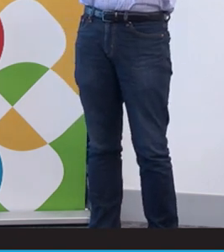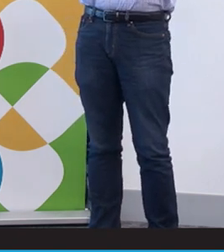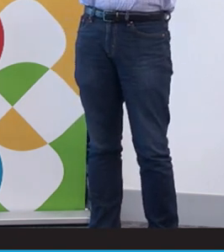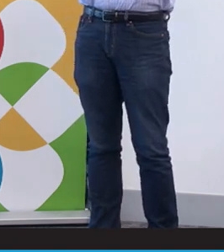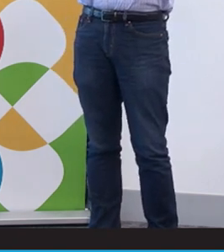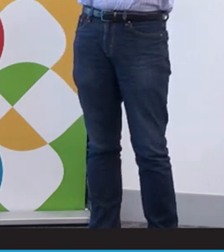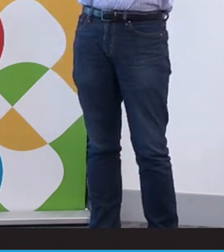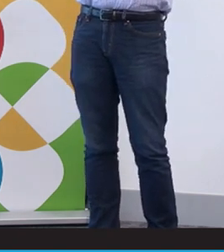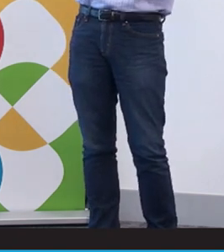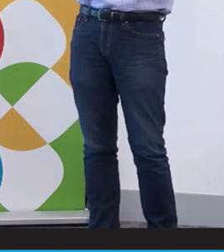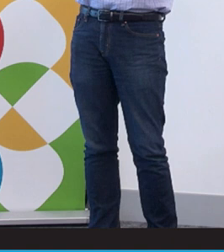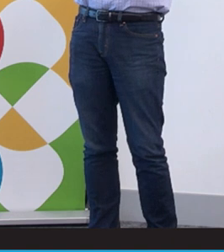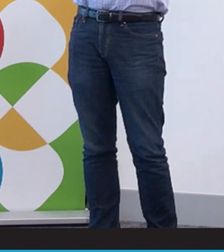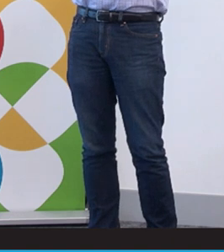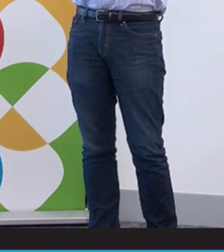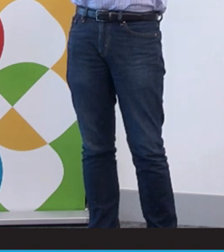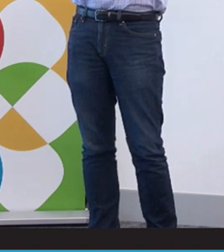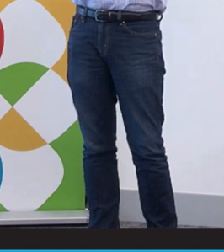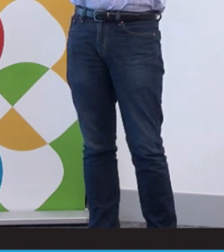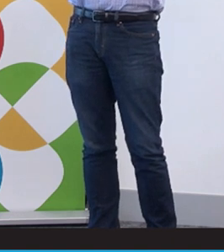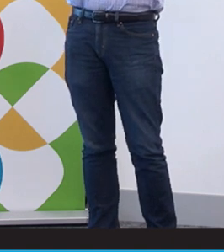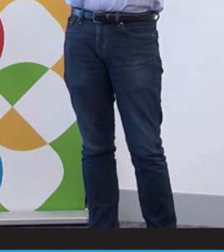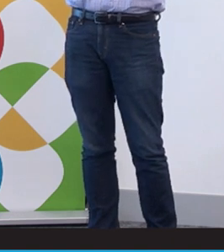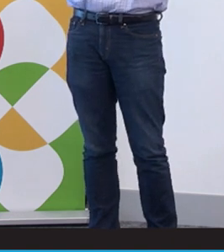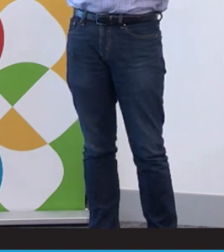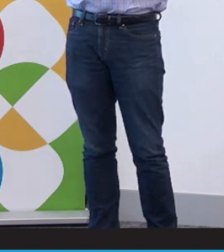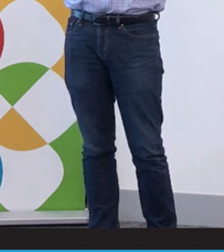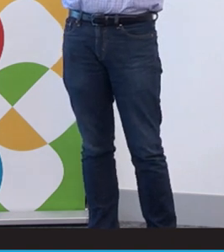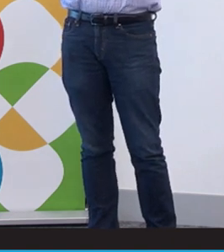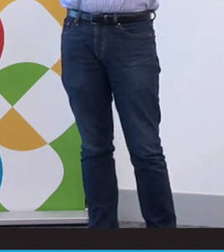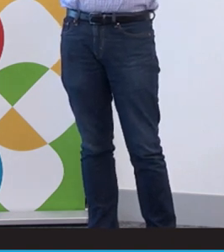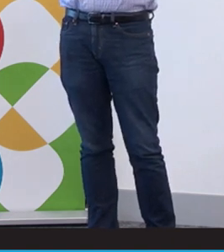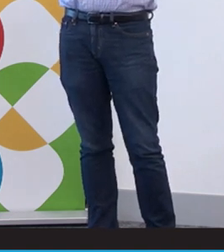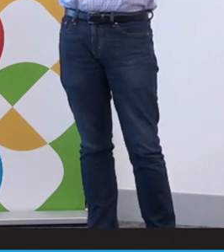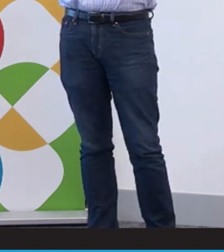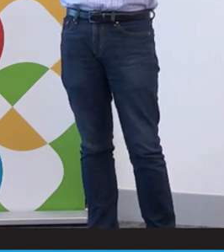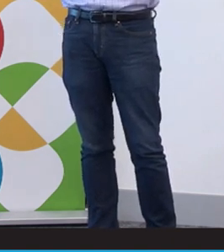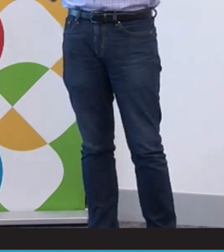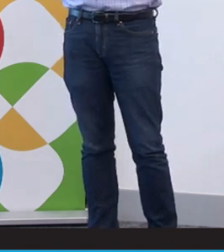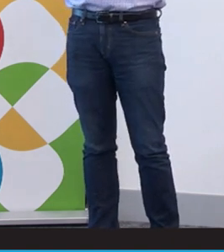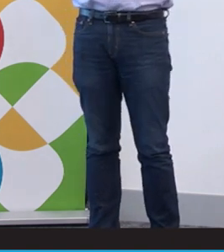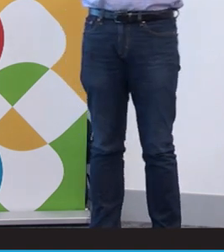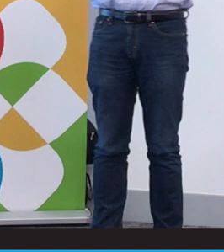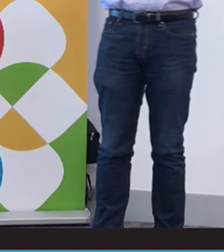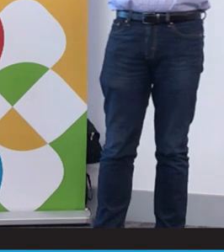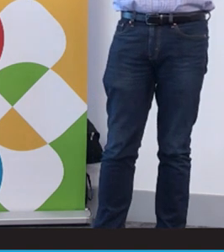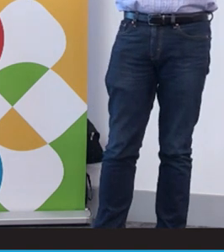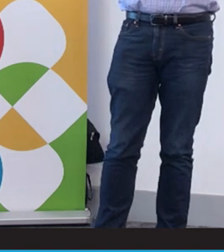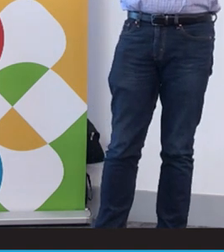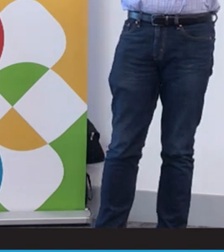is often dependent on the parents decision and how they navigate that pathway, which we'll talk a little bit more about later there, then people who are light deaf.